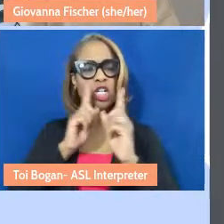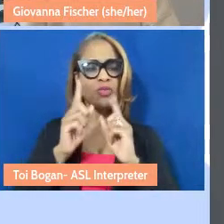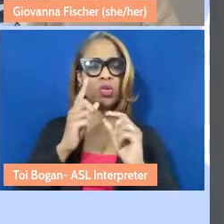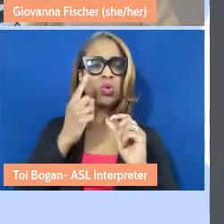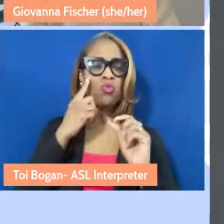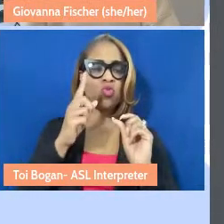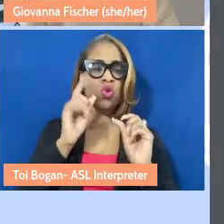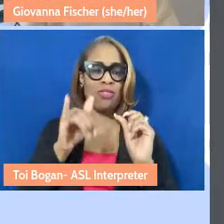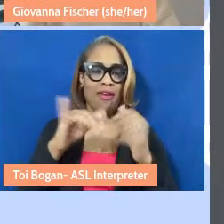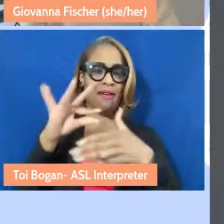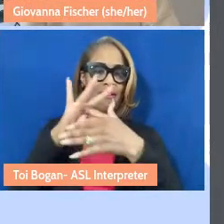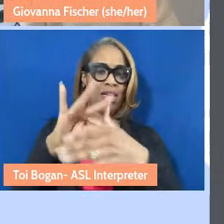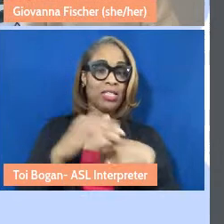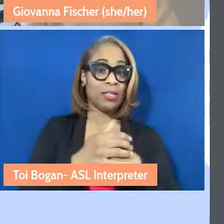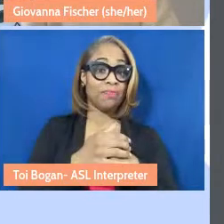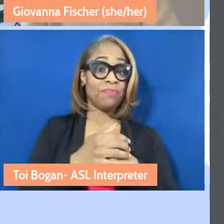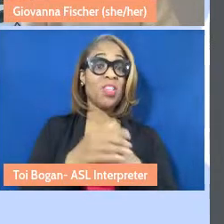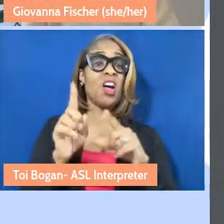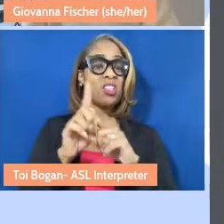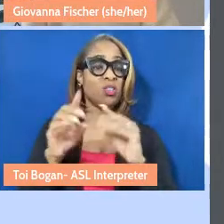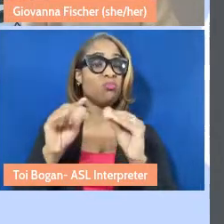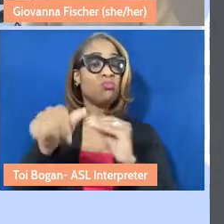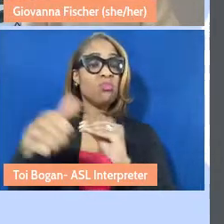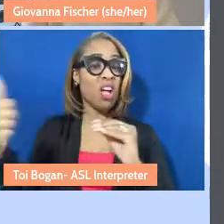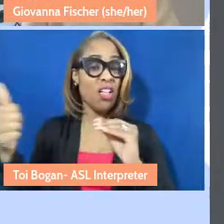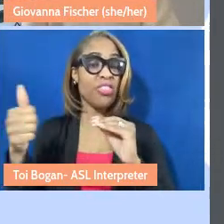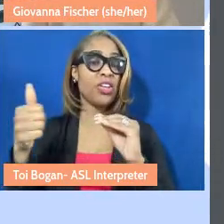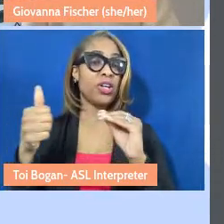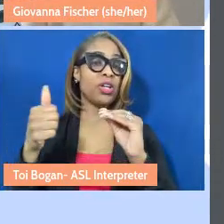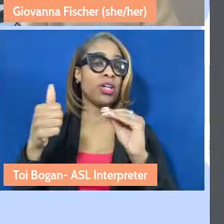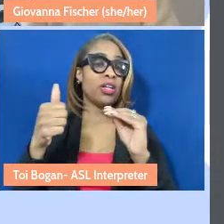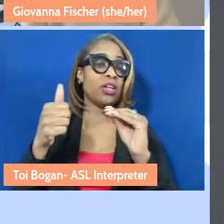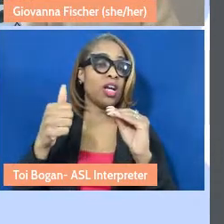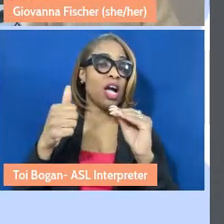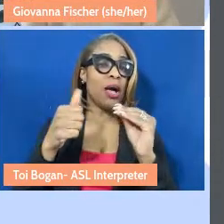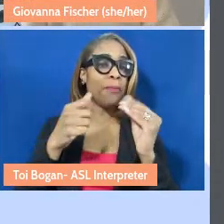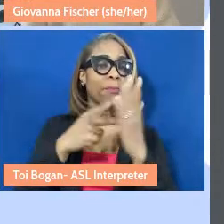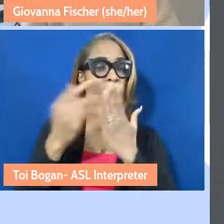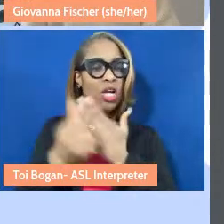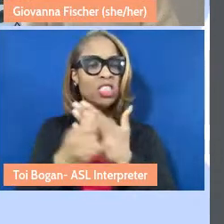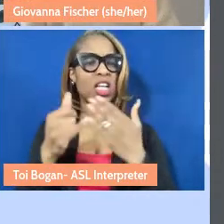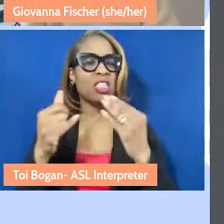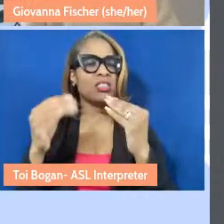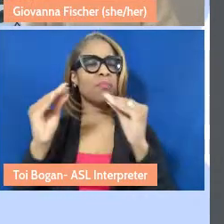In addition to some extended learning activities and projects, to deepen your engagement,